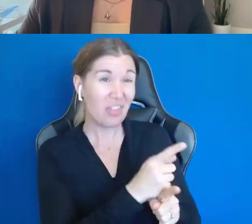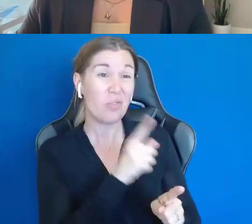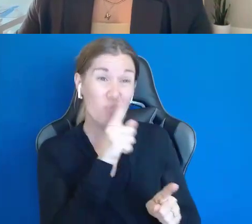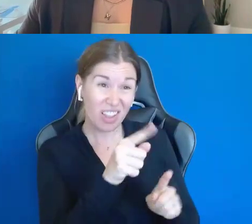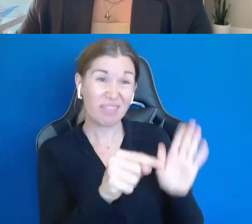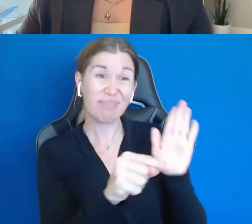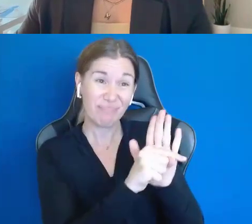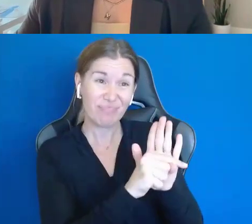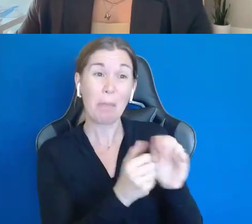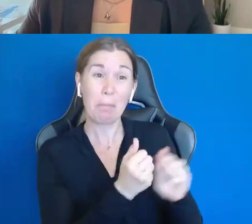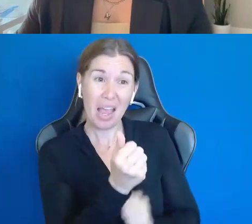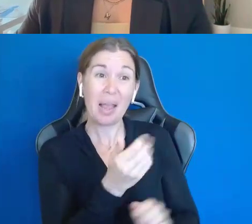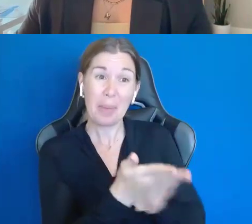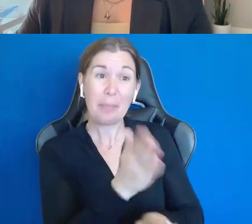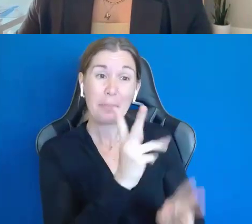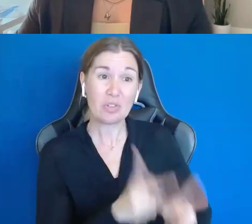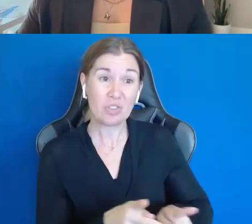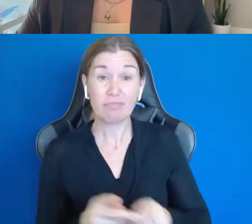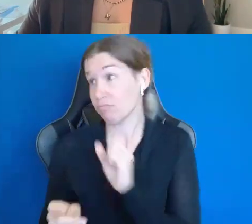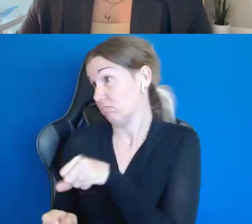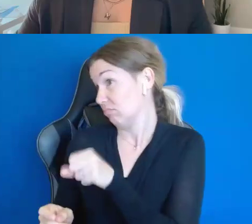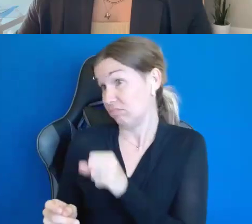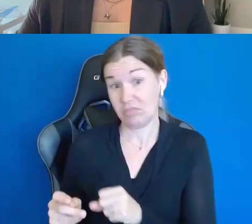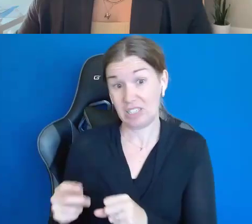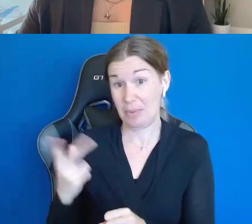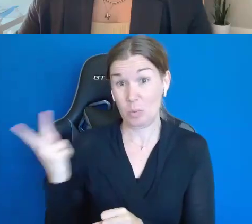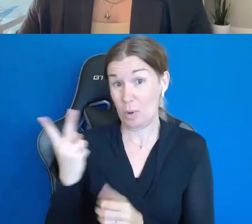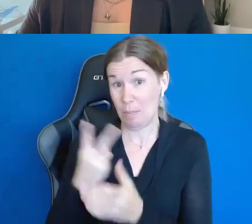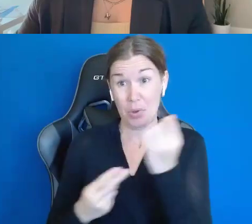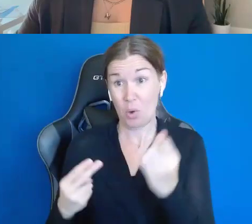We both had jobs, we worked for the state. We had our benefits that way.